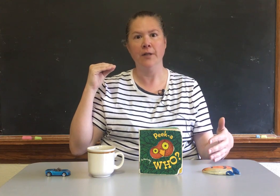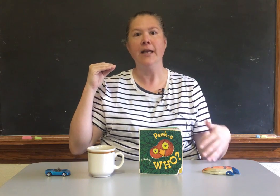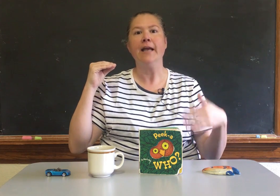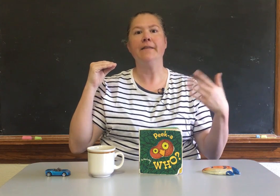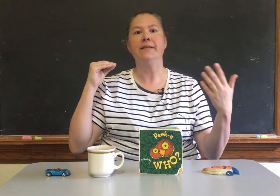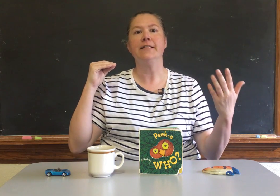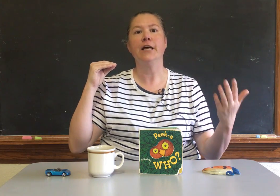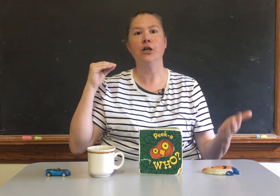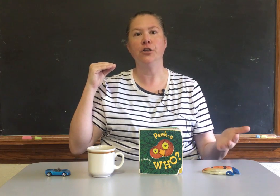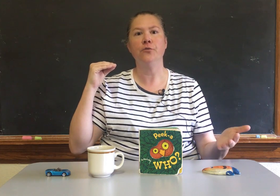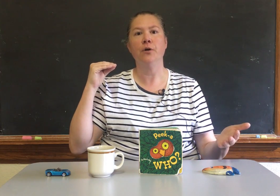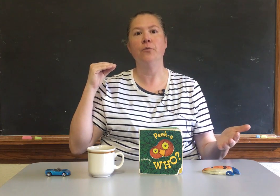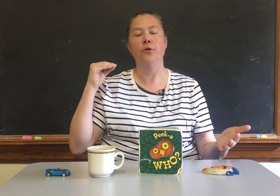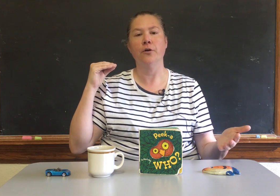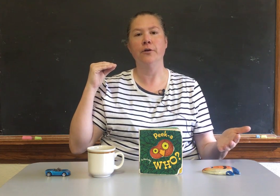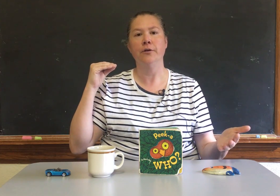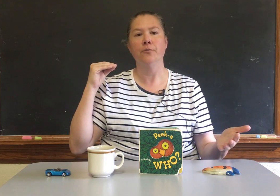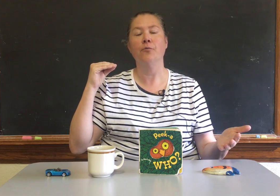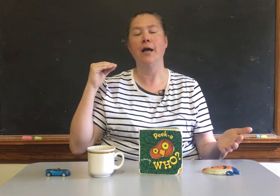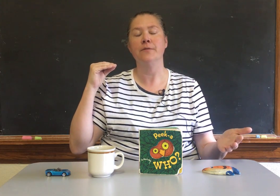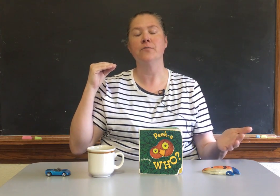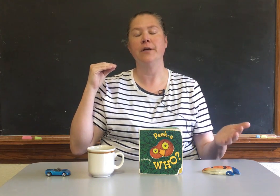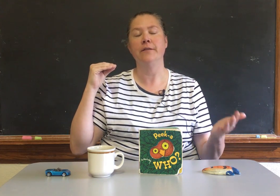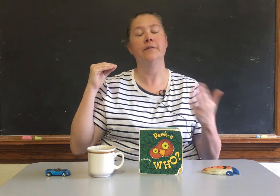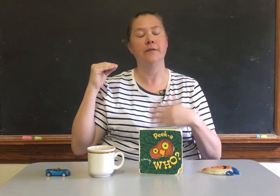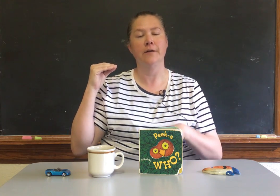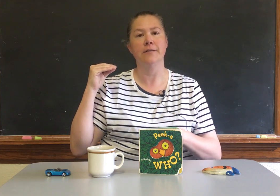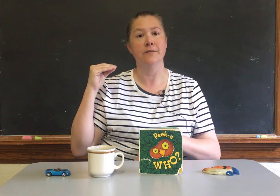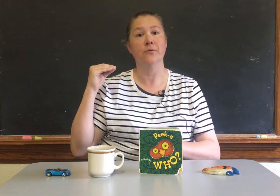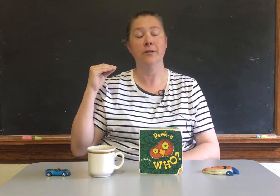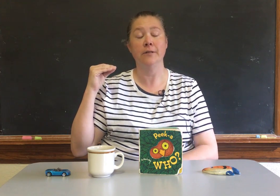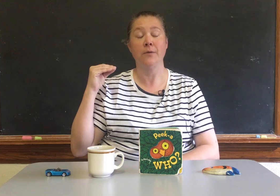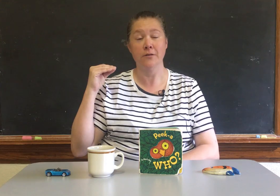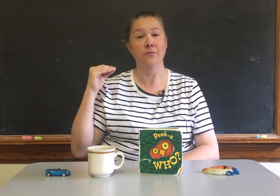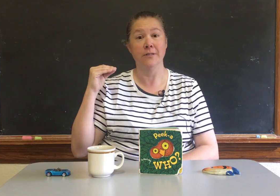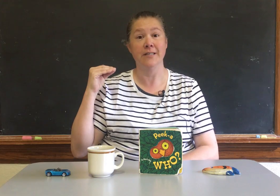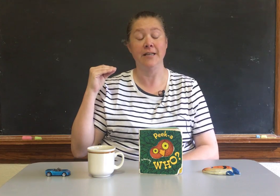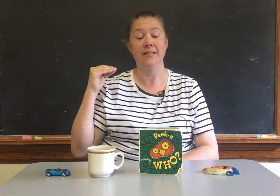And then tell you what word rhymes with the nonsense word that the Monster wants to eat